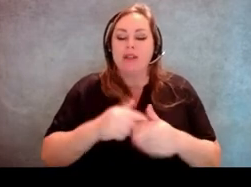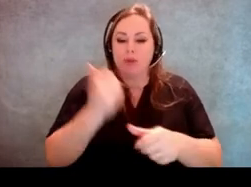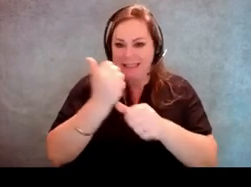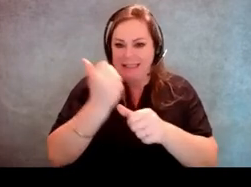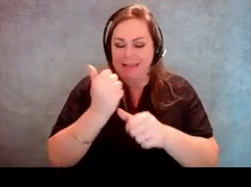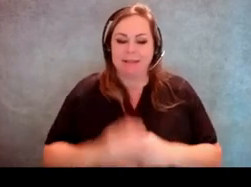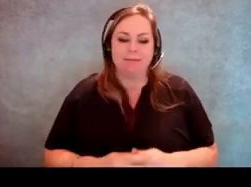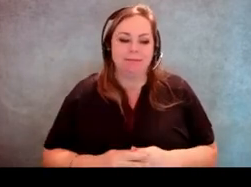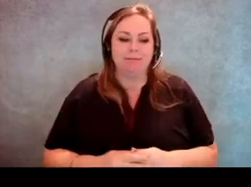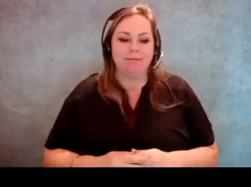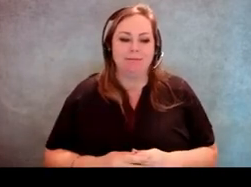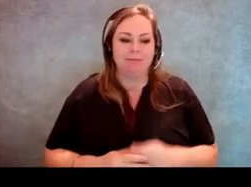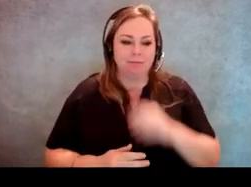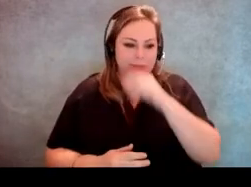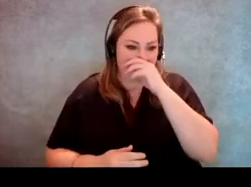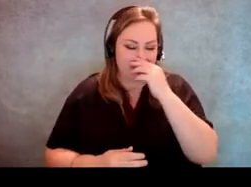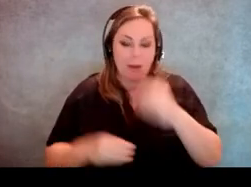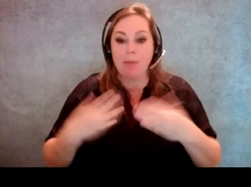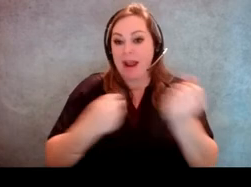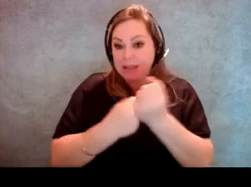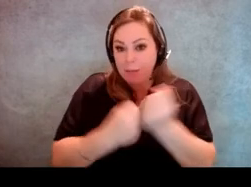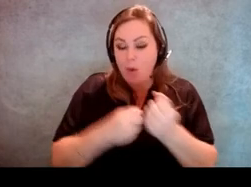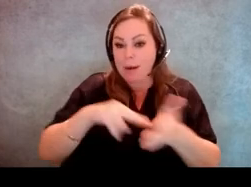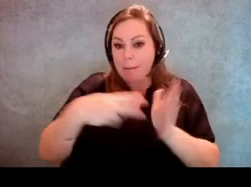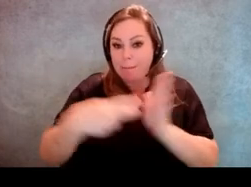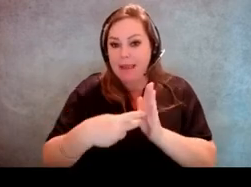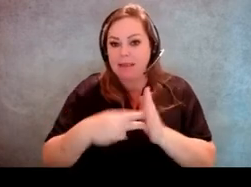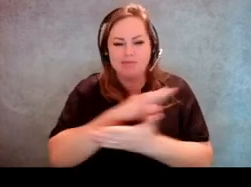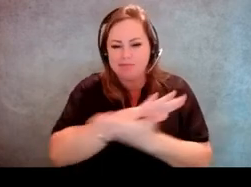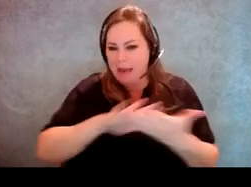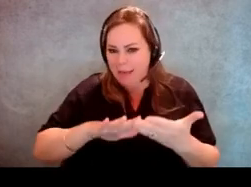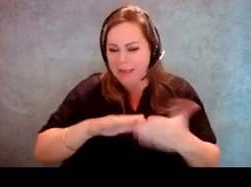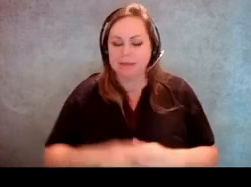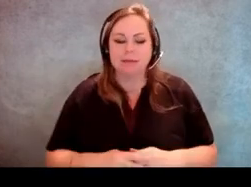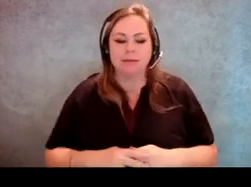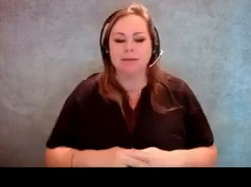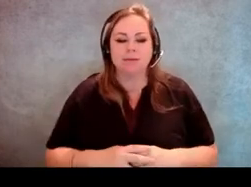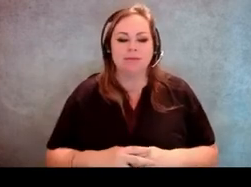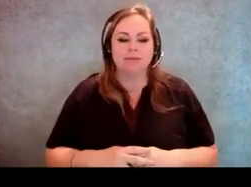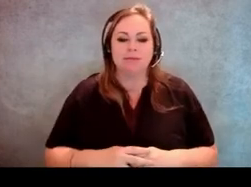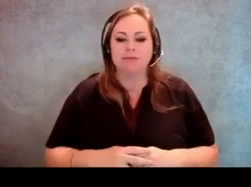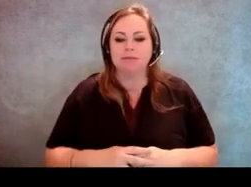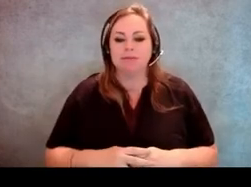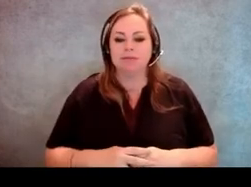providing support to voters can include many things. [Jeff Miller] I mean,